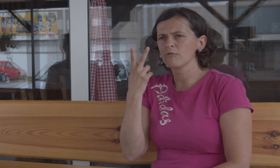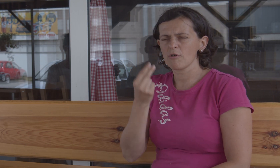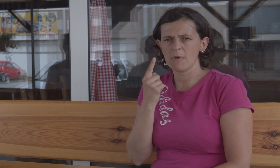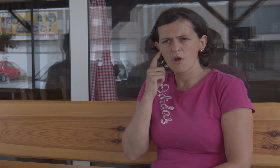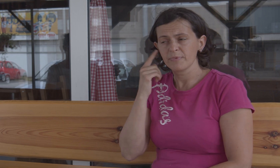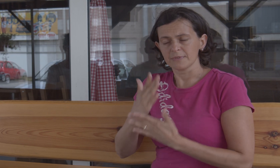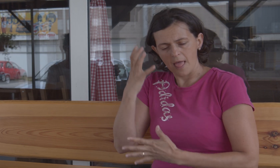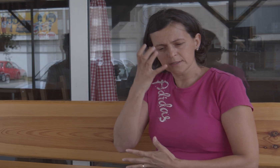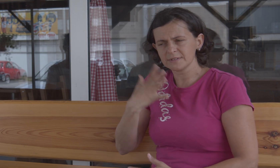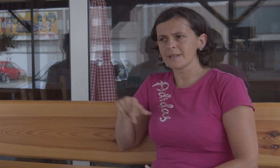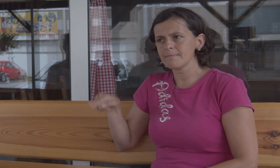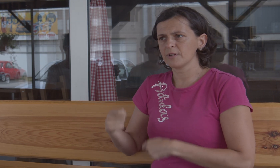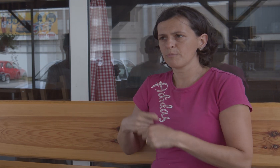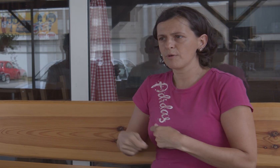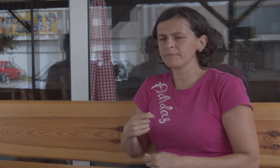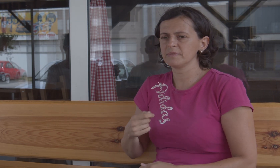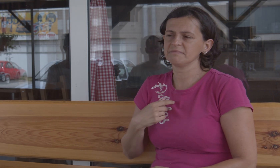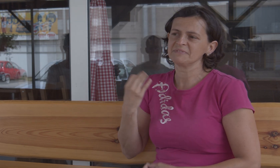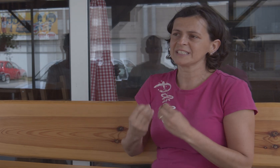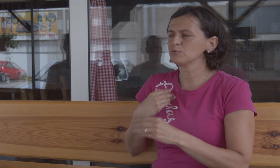When I was at home, and I thought about it, I still had a dream to work in this company.